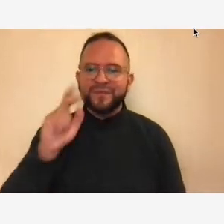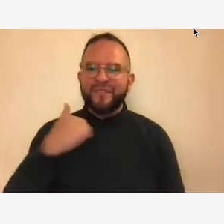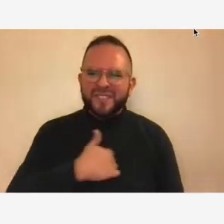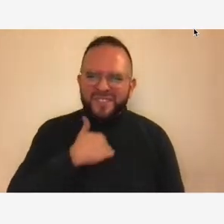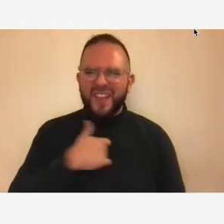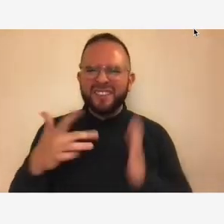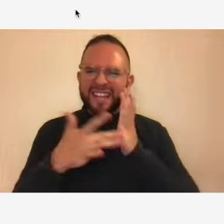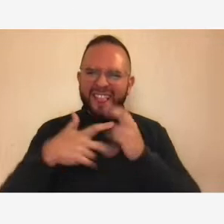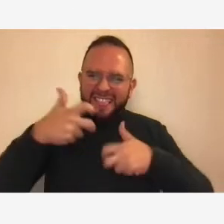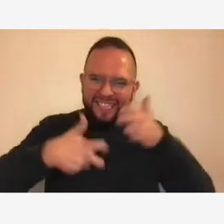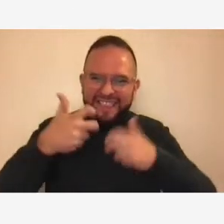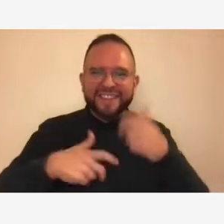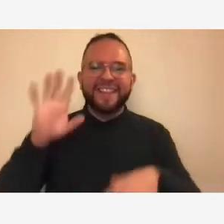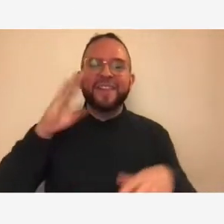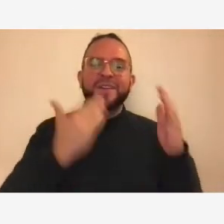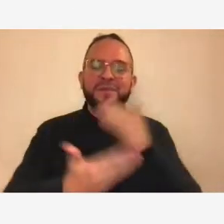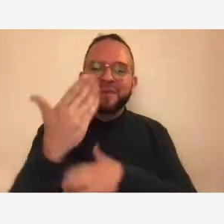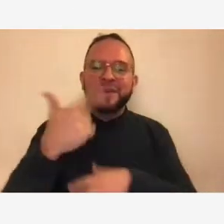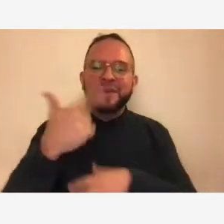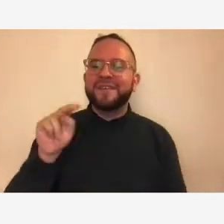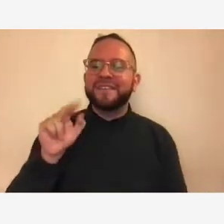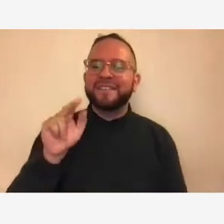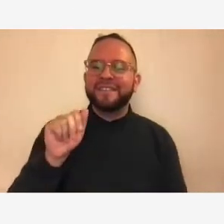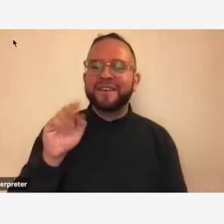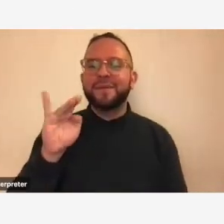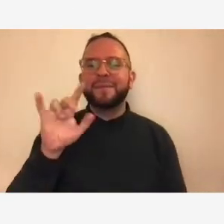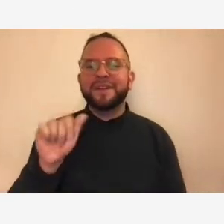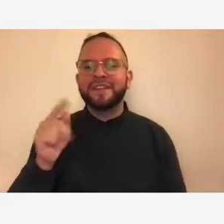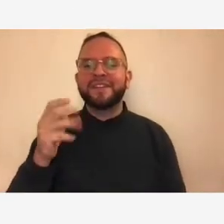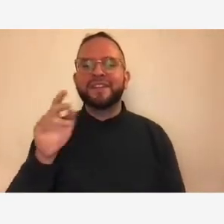nana bailey thomas and i am the chief equity and inclusion officer for the district department of